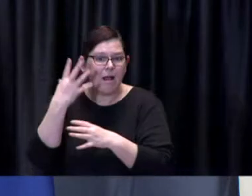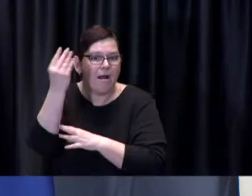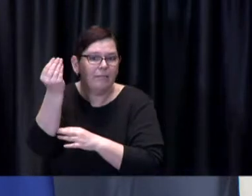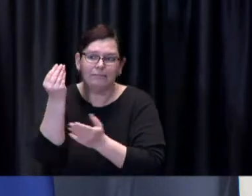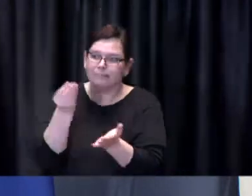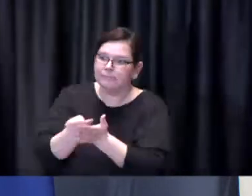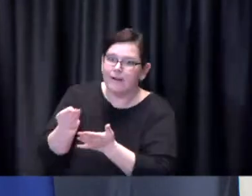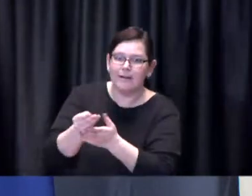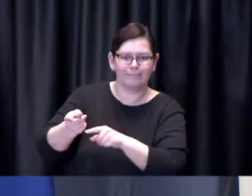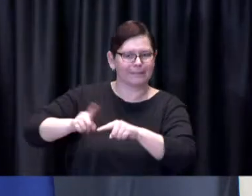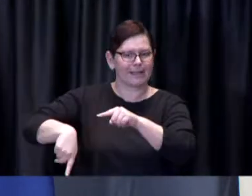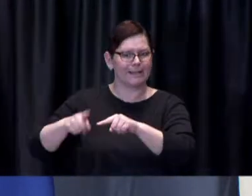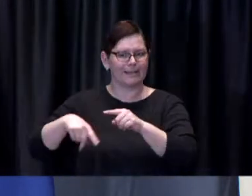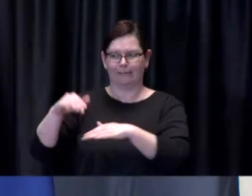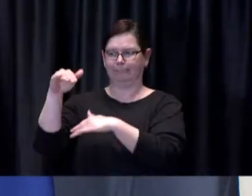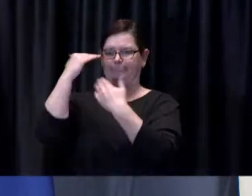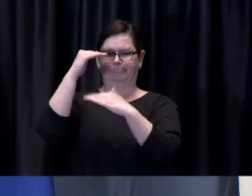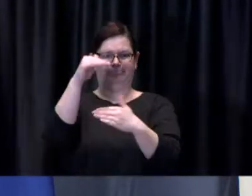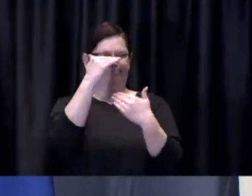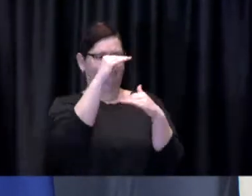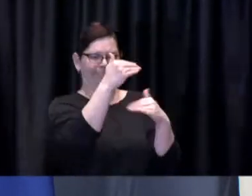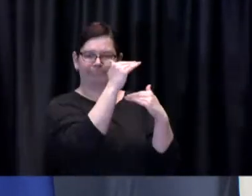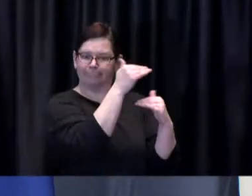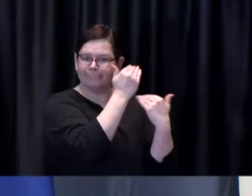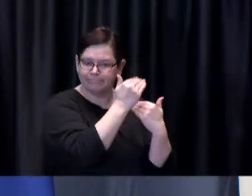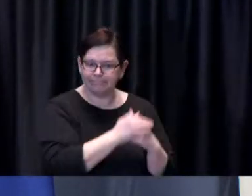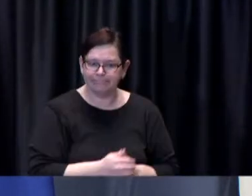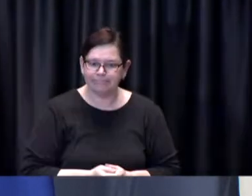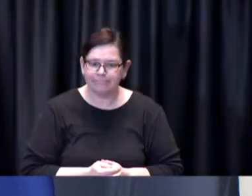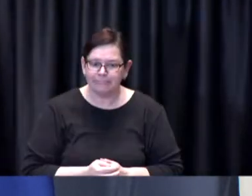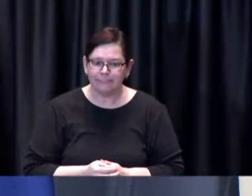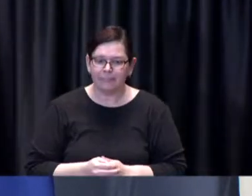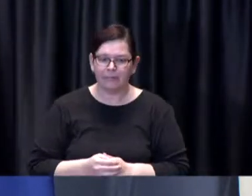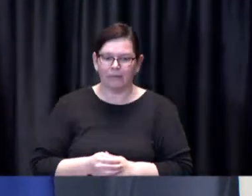Eligibility to participate in homebound vaccinations is being coordinated by the